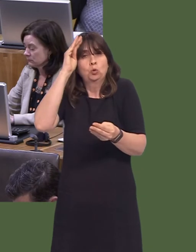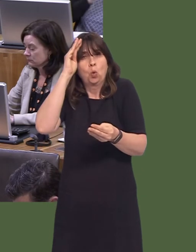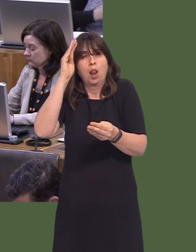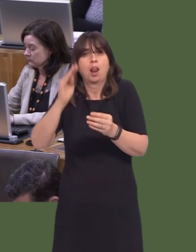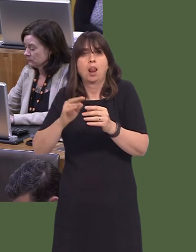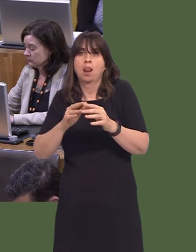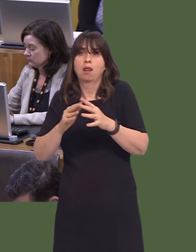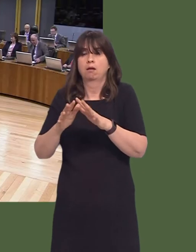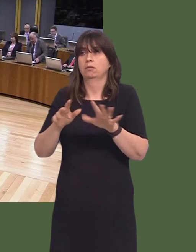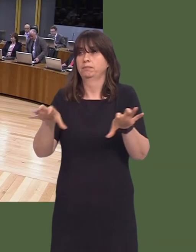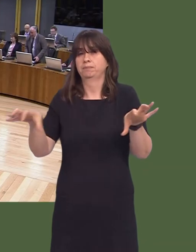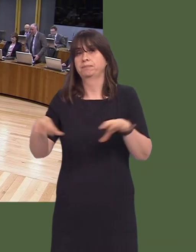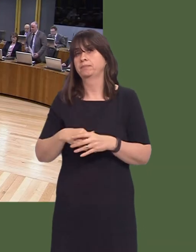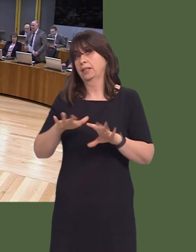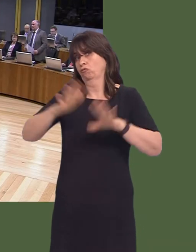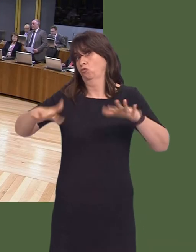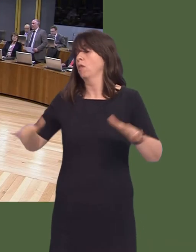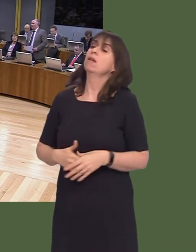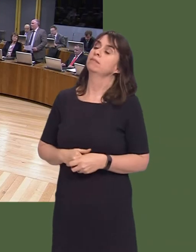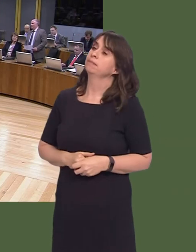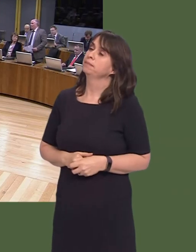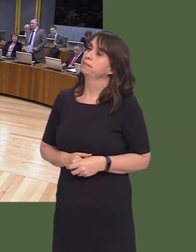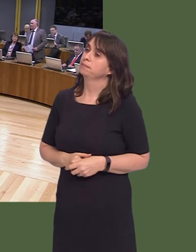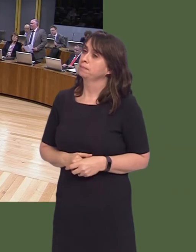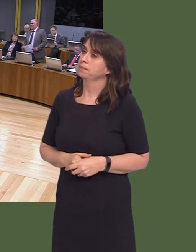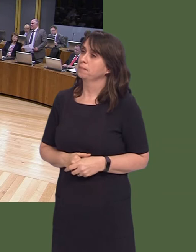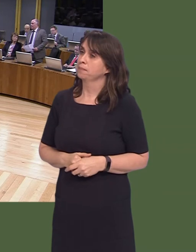Andrew RT Davies AM: Thank you for that answer, First Minister. The formula that underpins